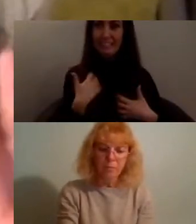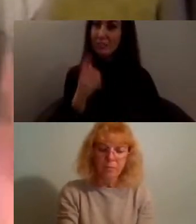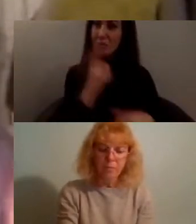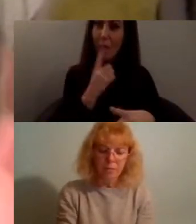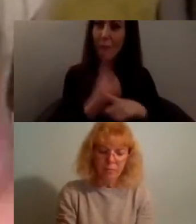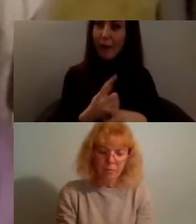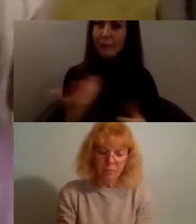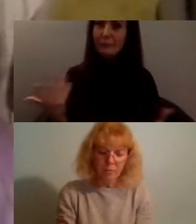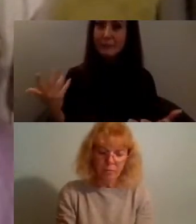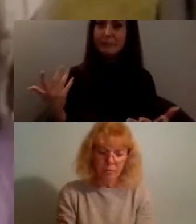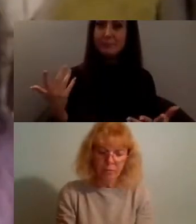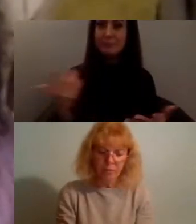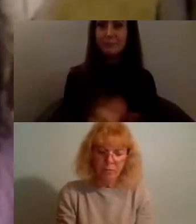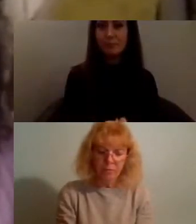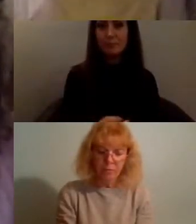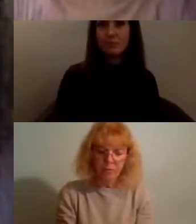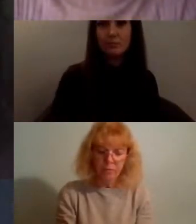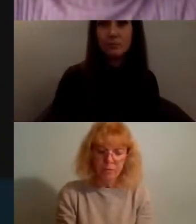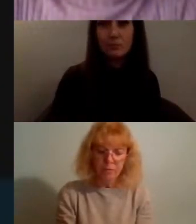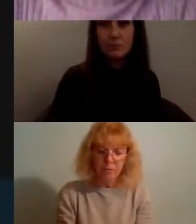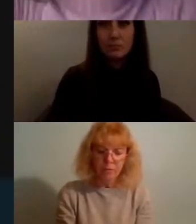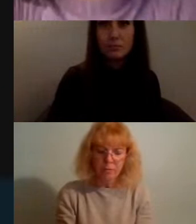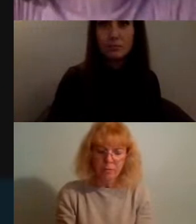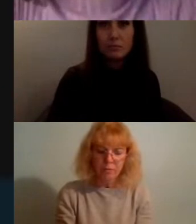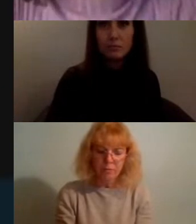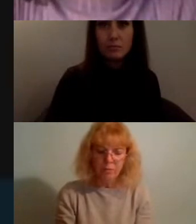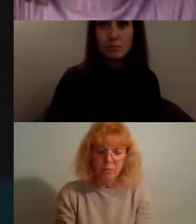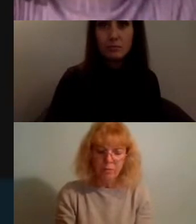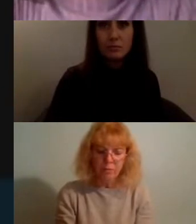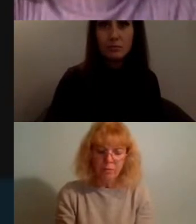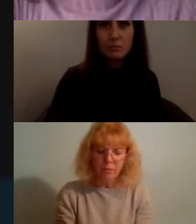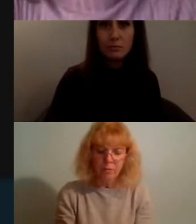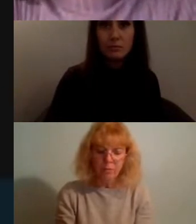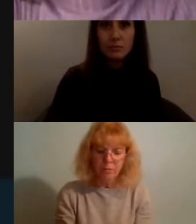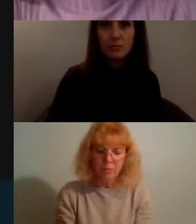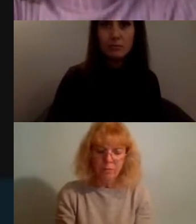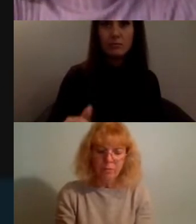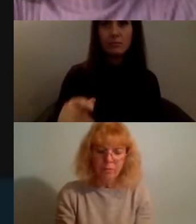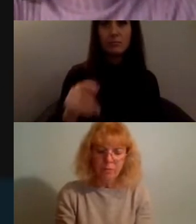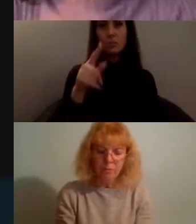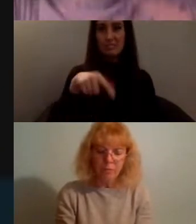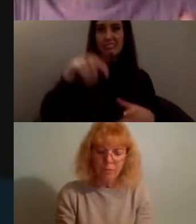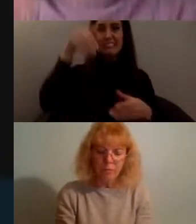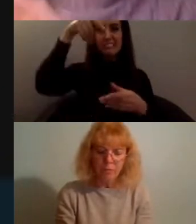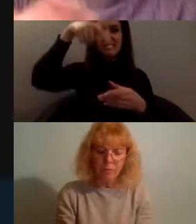next slide please - so I thought i'd set some context for those of you who don't know